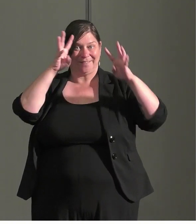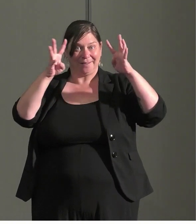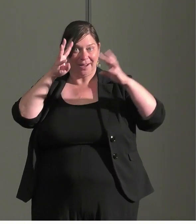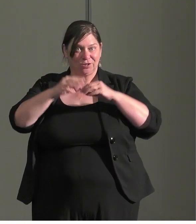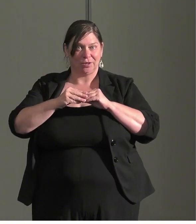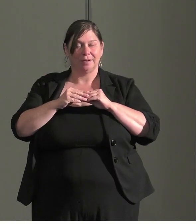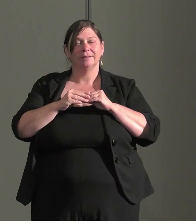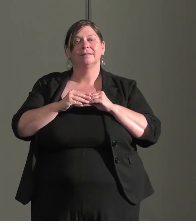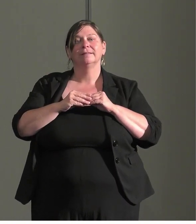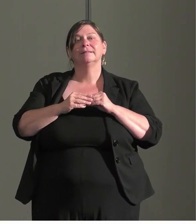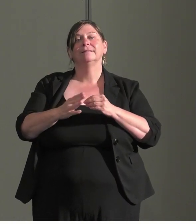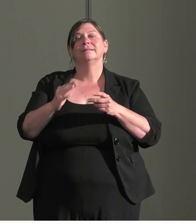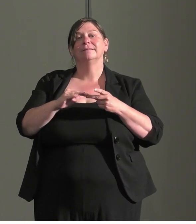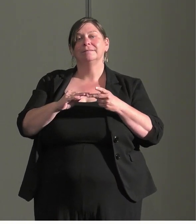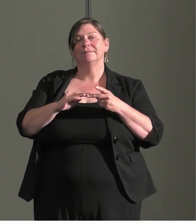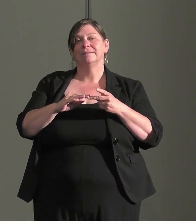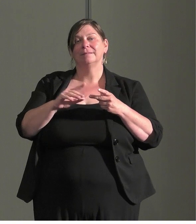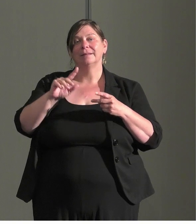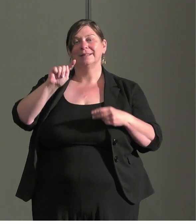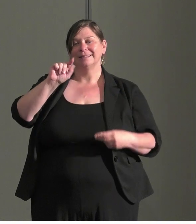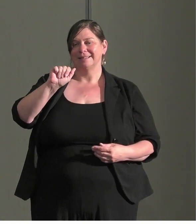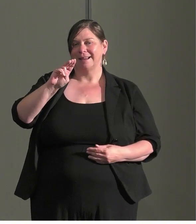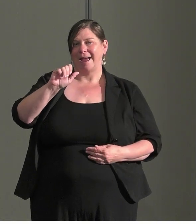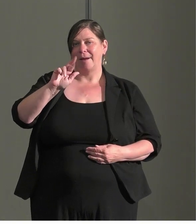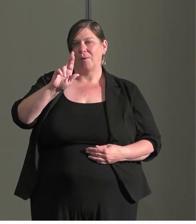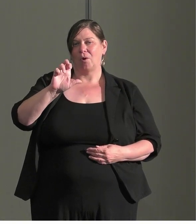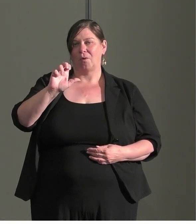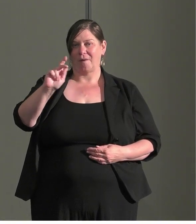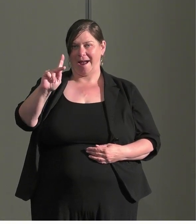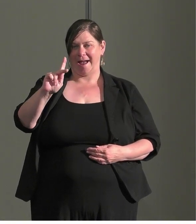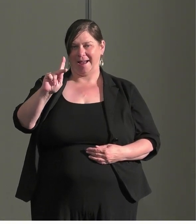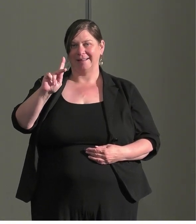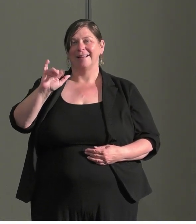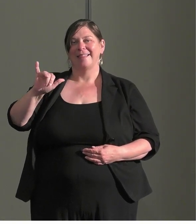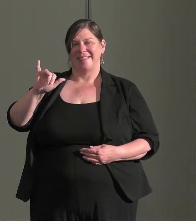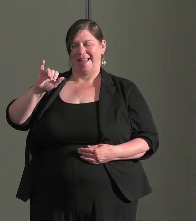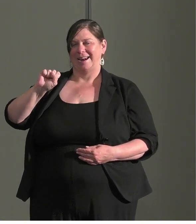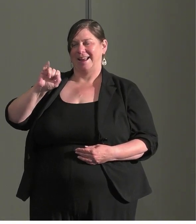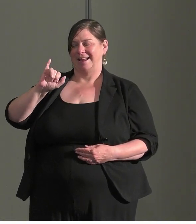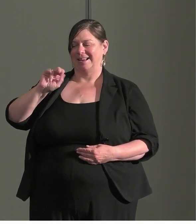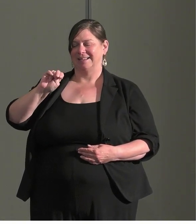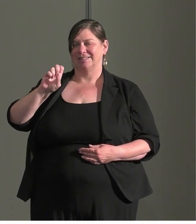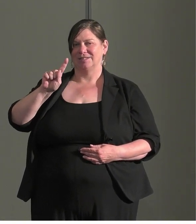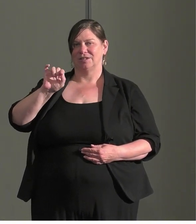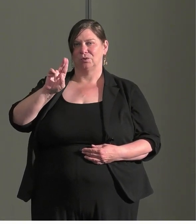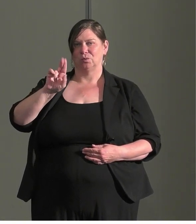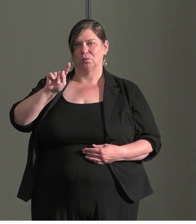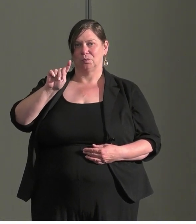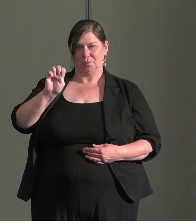want to talk about is the Tamarack Institute. The Tamarack Institute is an organization that